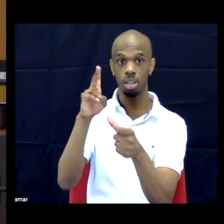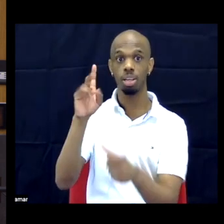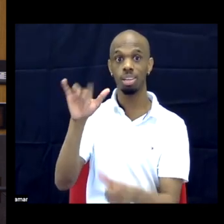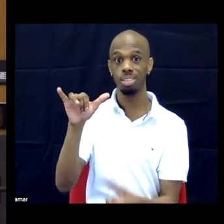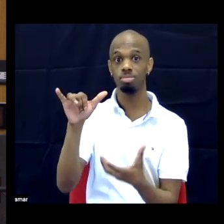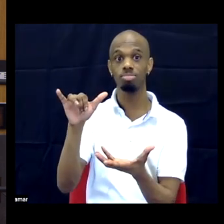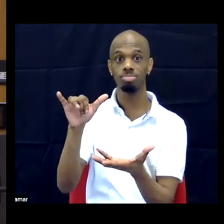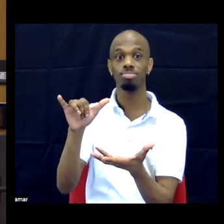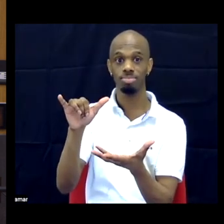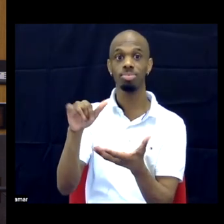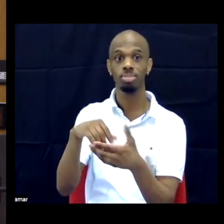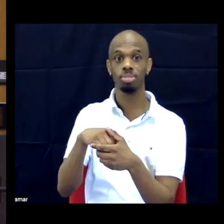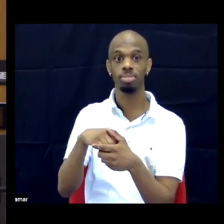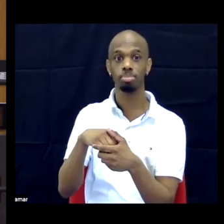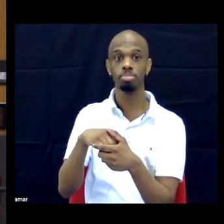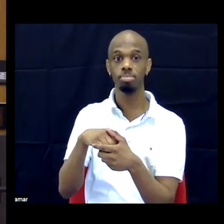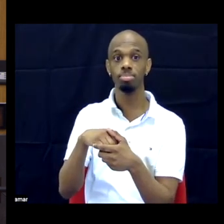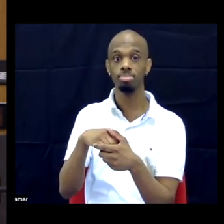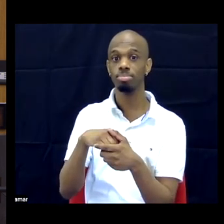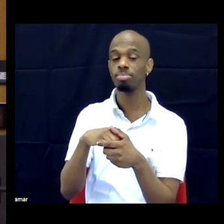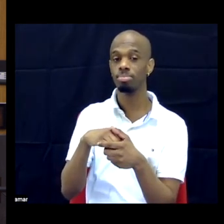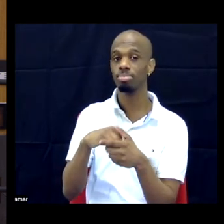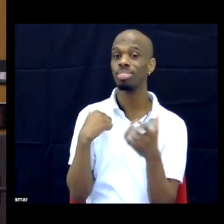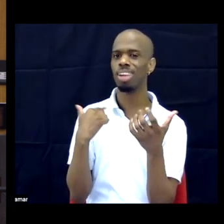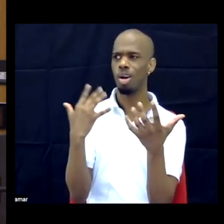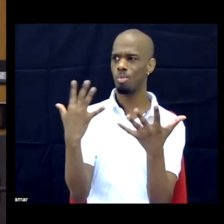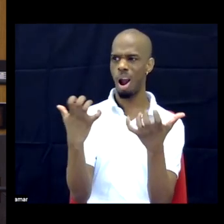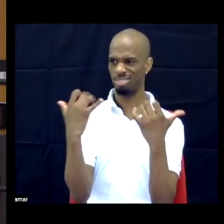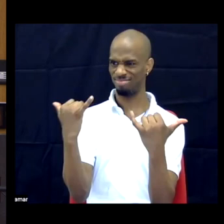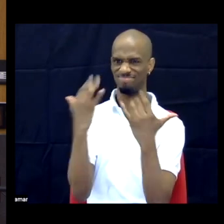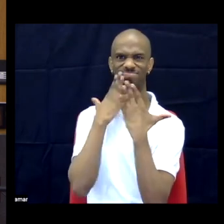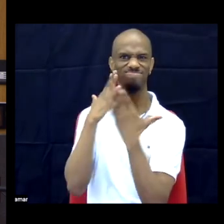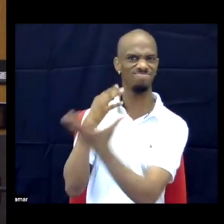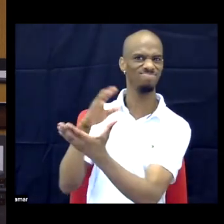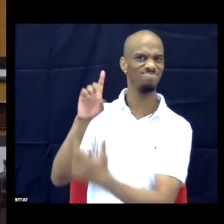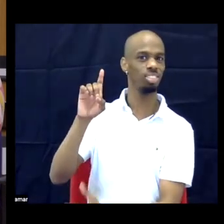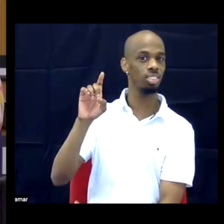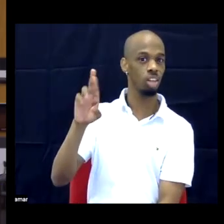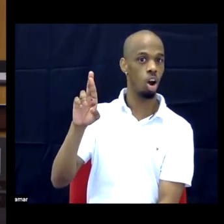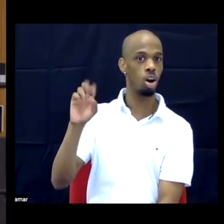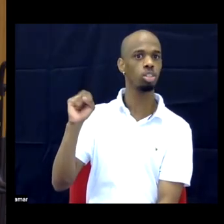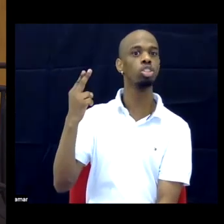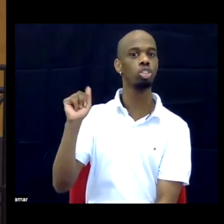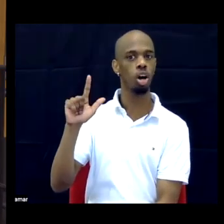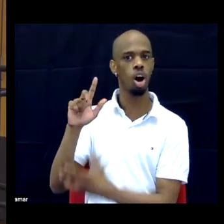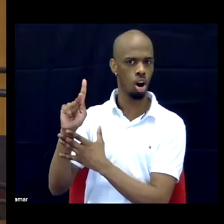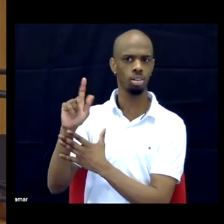So I want to thank Dr. Schalk, this has really been an honor to participate in the conversation with you. DR.